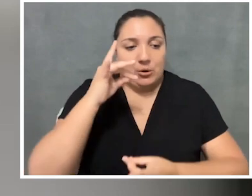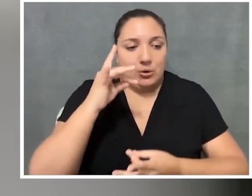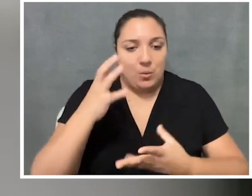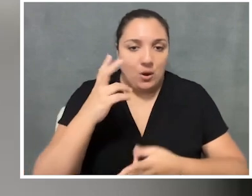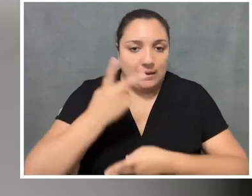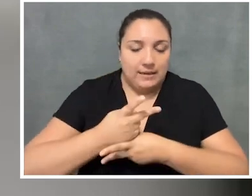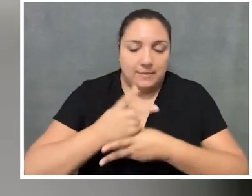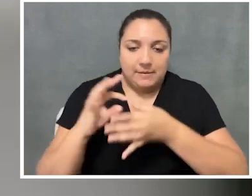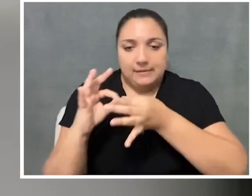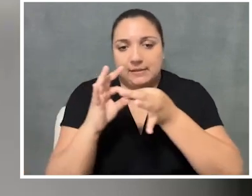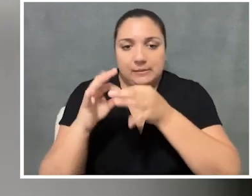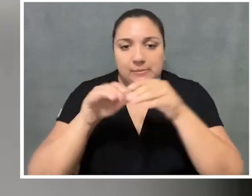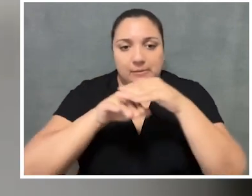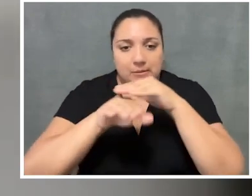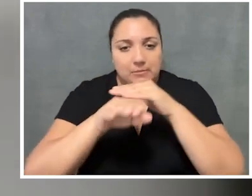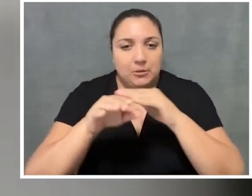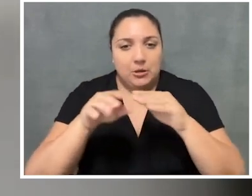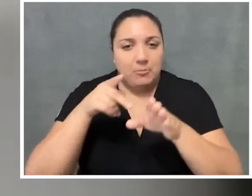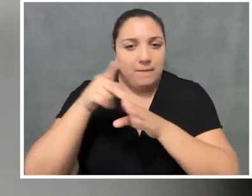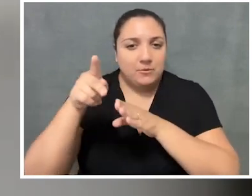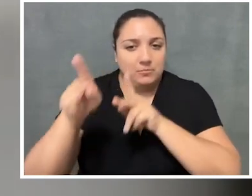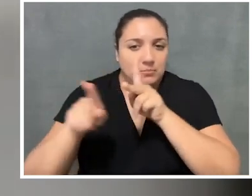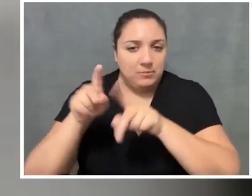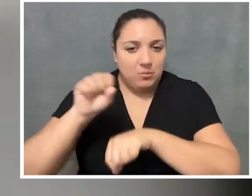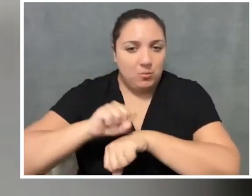of connecting accessibility professionals to each other